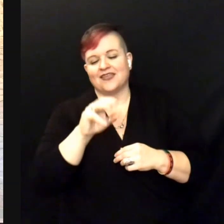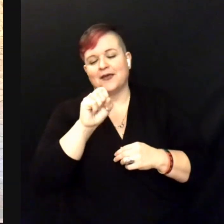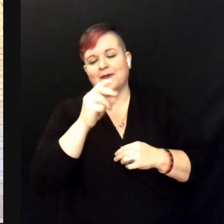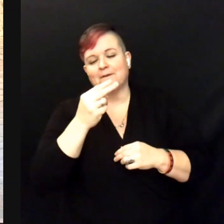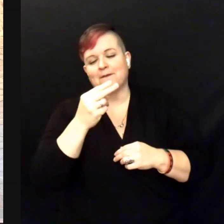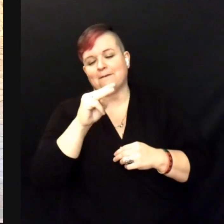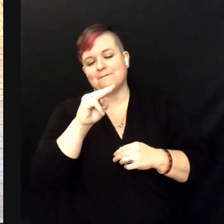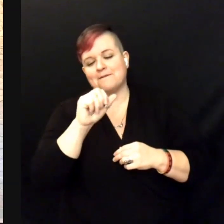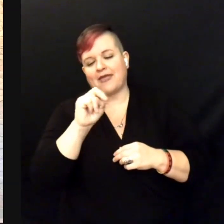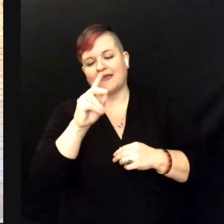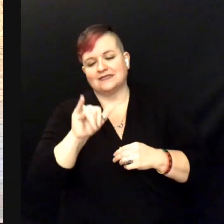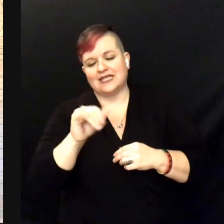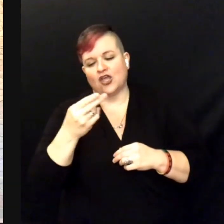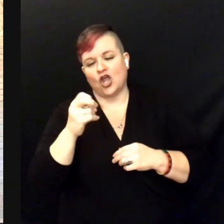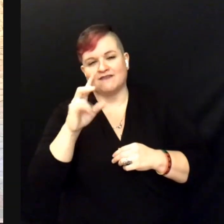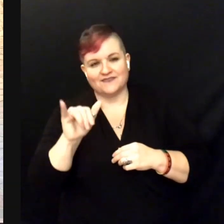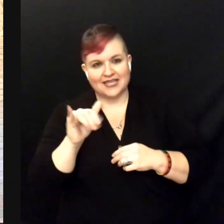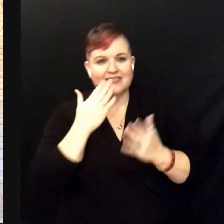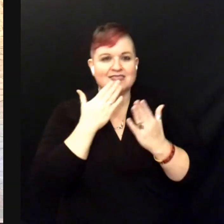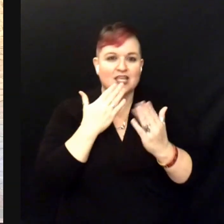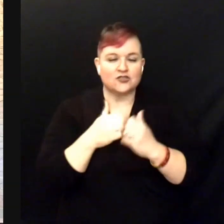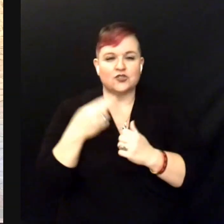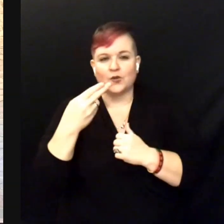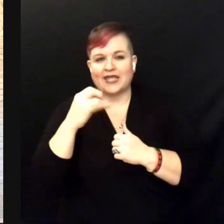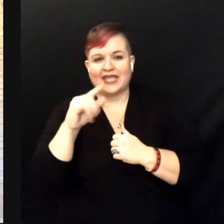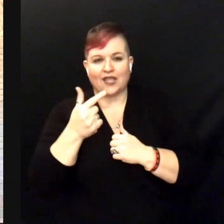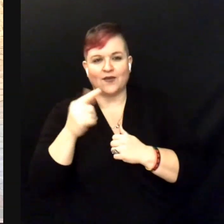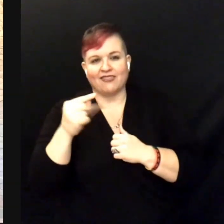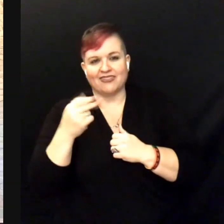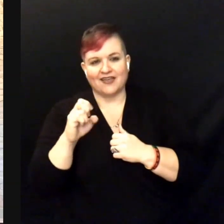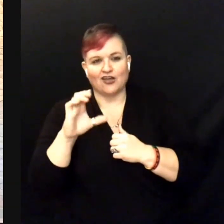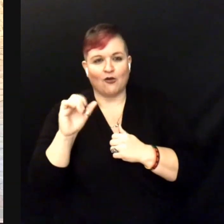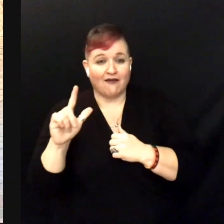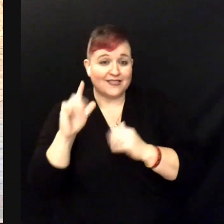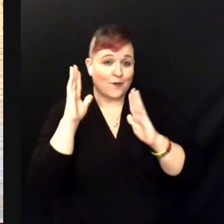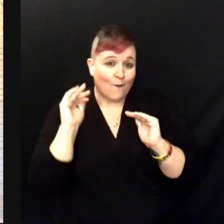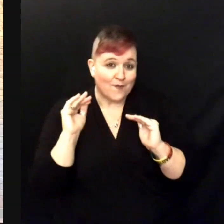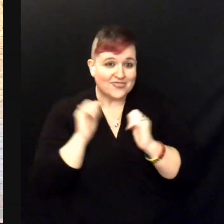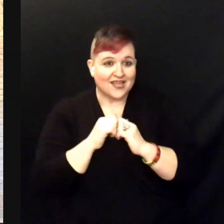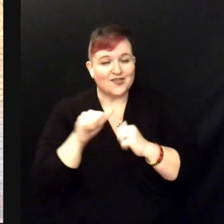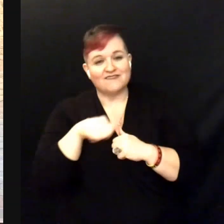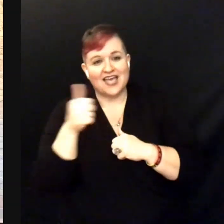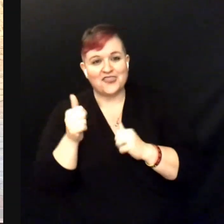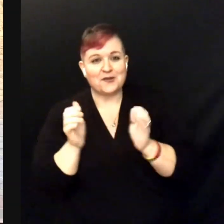And thank you to Hearing the Call and I hope to have this mini-concert